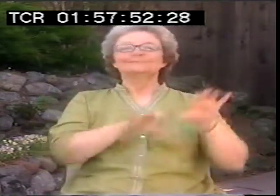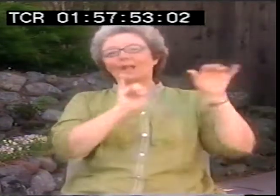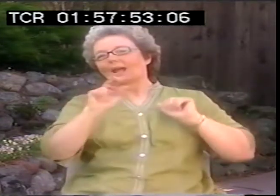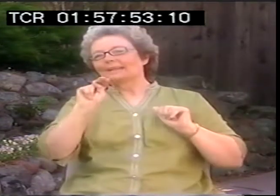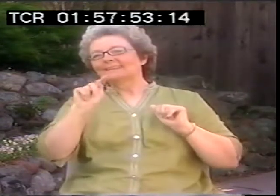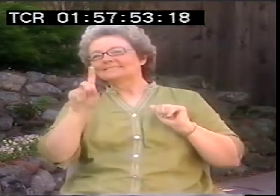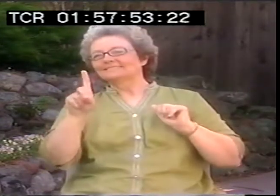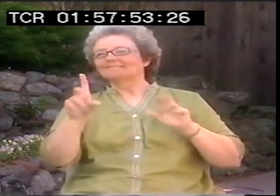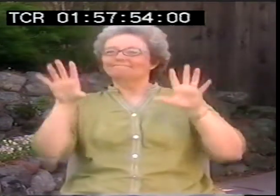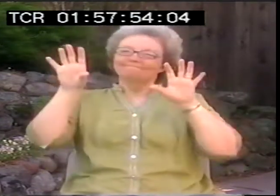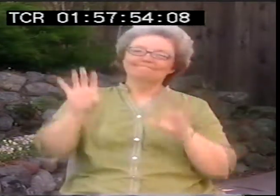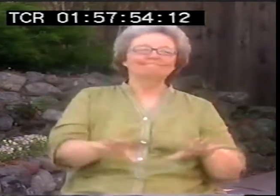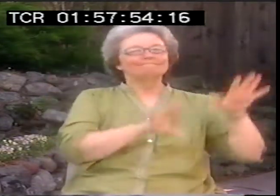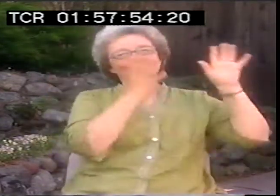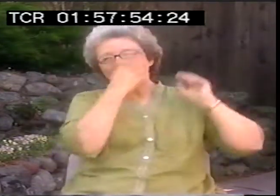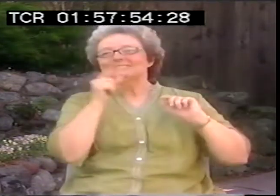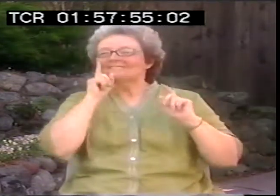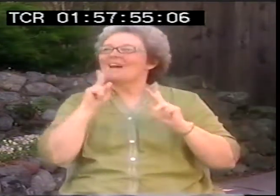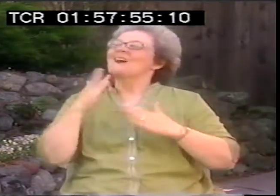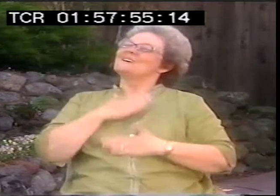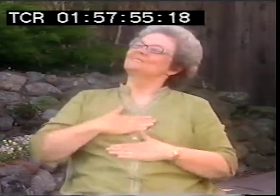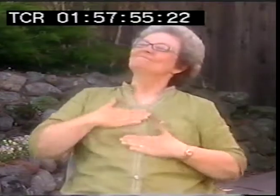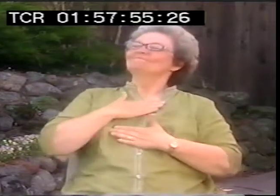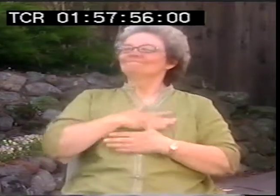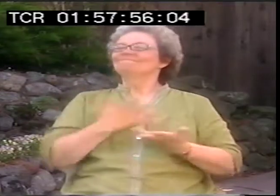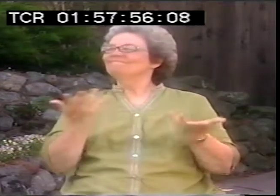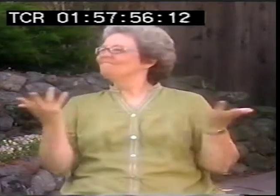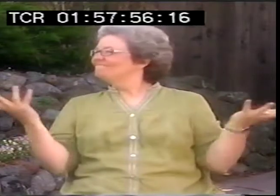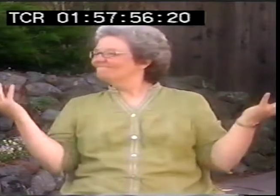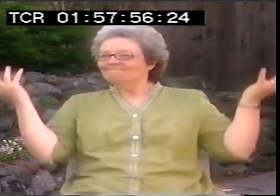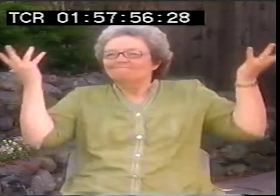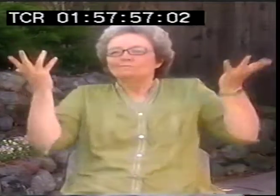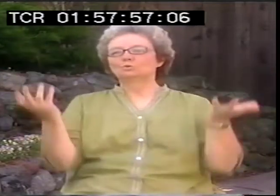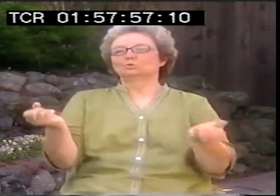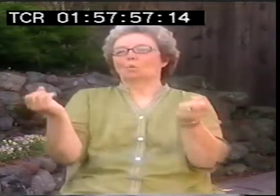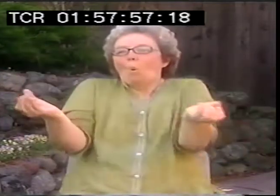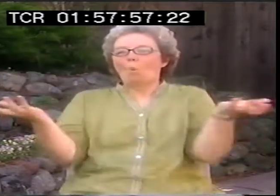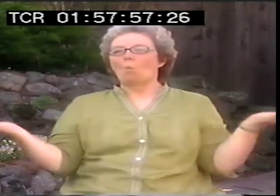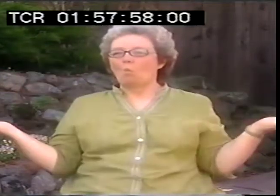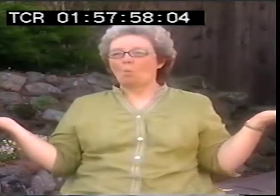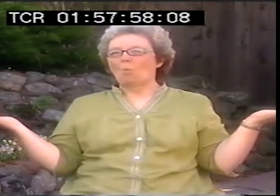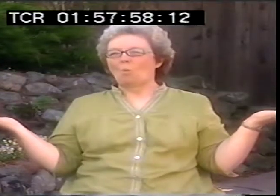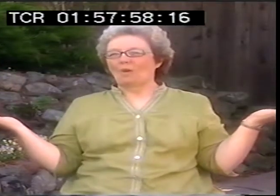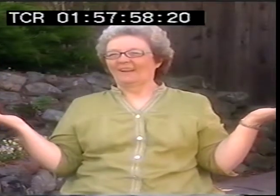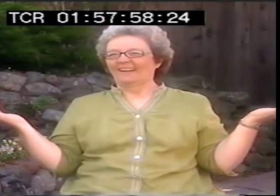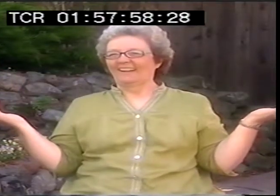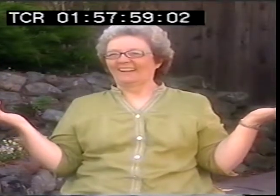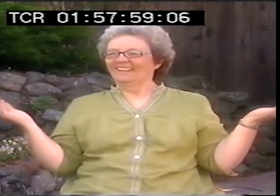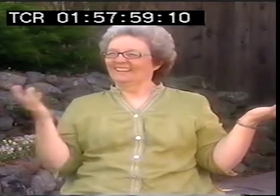And so whereas before, with National Theater, the deaf were-- sign language had to look pretty. And it was nice. But so what?